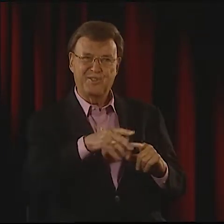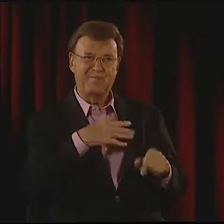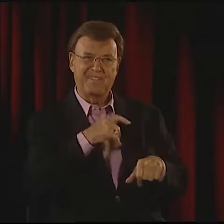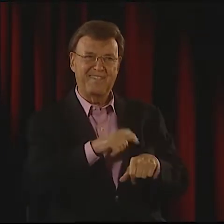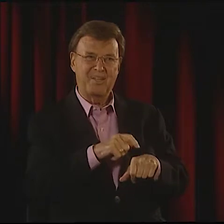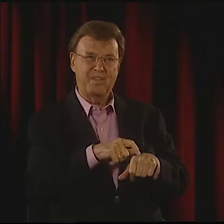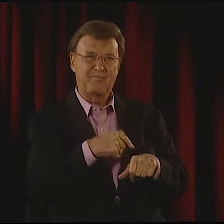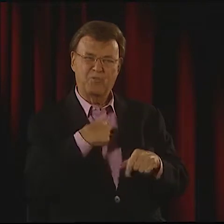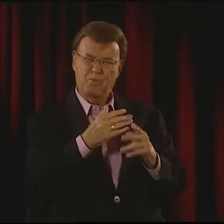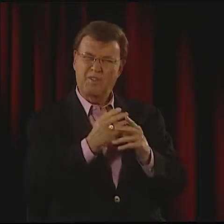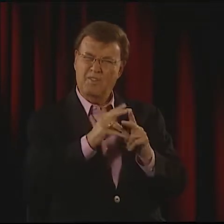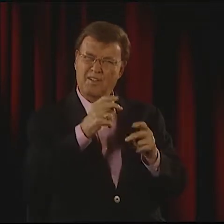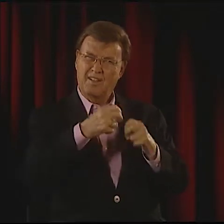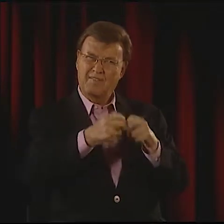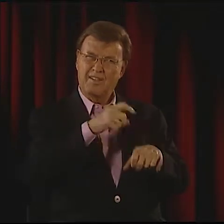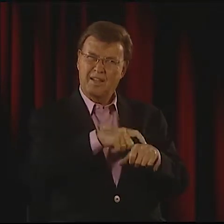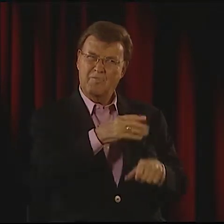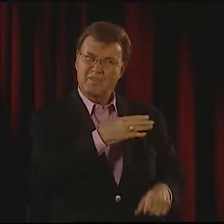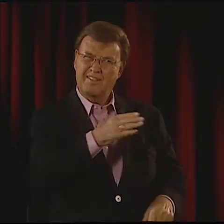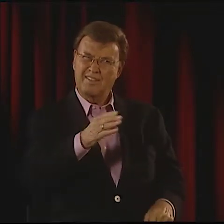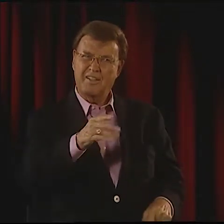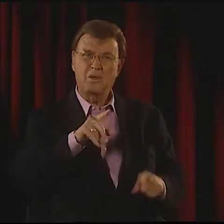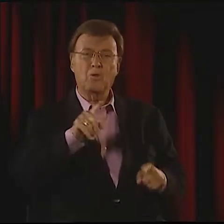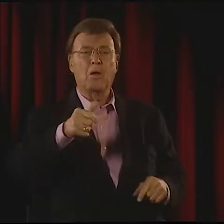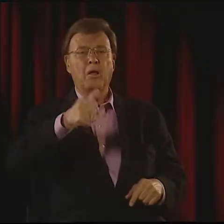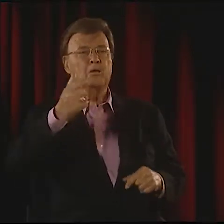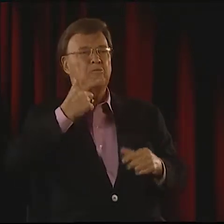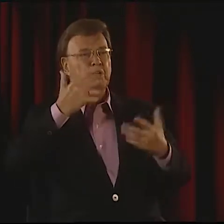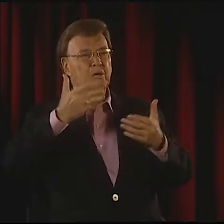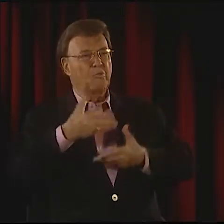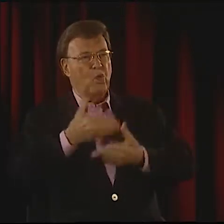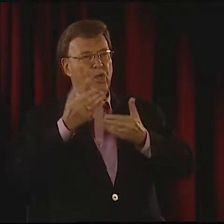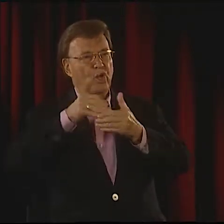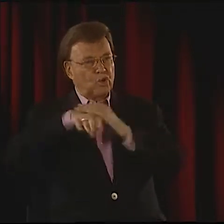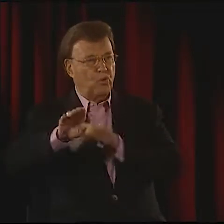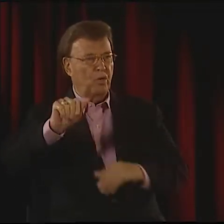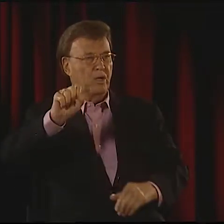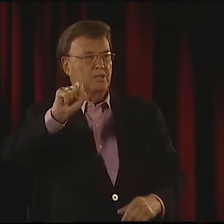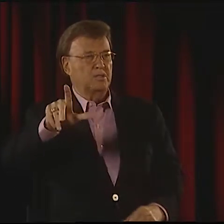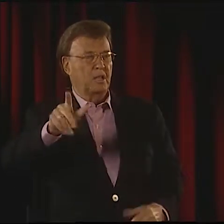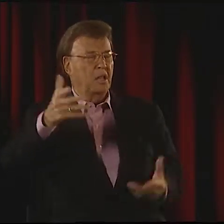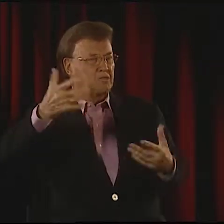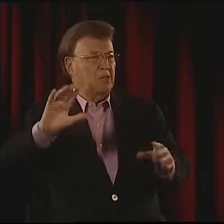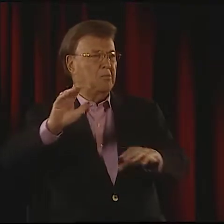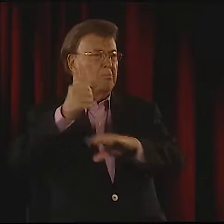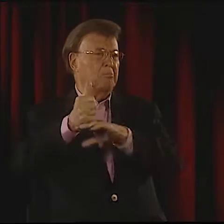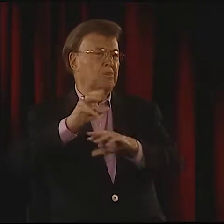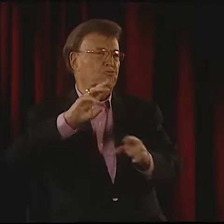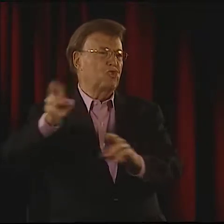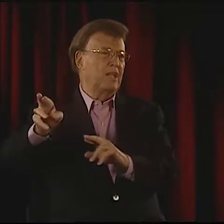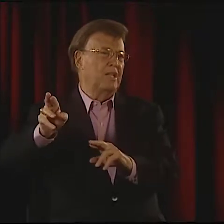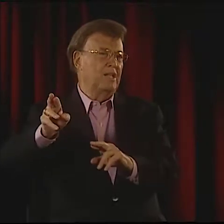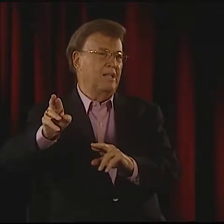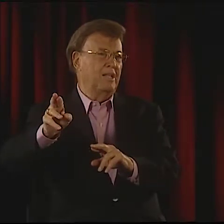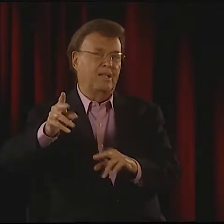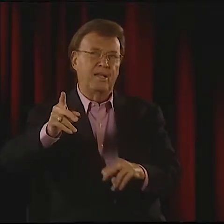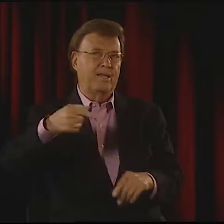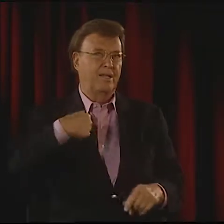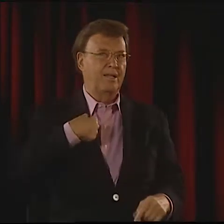AND IT'S IMPORTANT. IT'S GOT THE RESPECT IT DESERVES, BUT THAT WAS NOT TRUE IN MY TIME. THERE WAS A LOT OF DIFFICULTY UP UNTIL NOW.